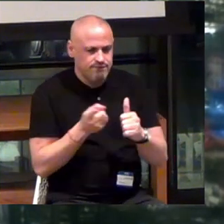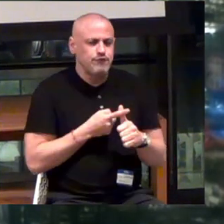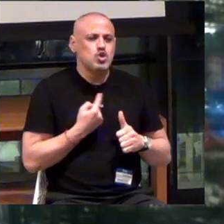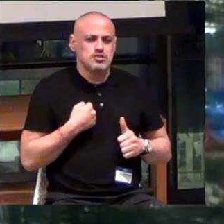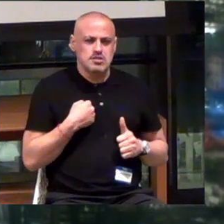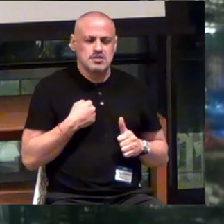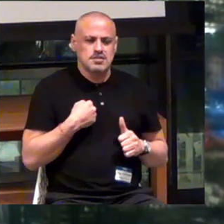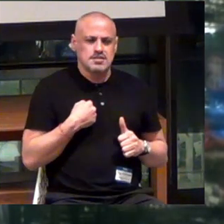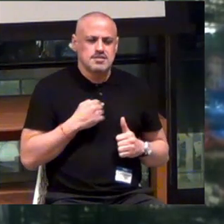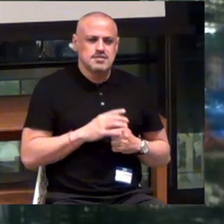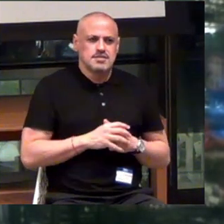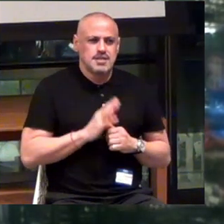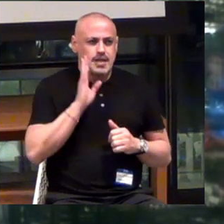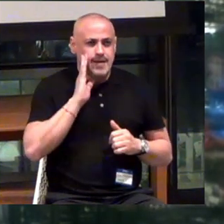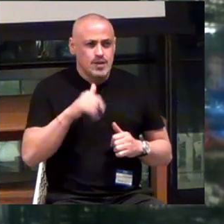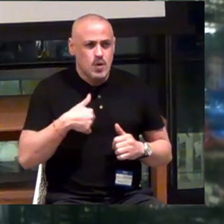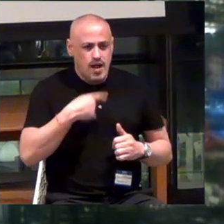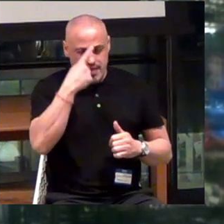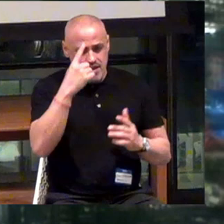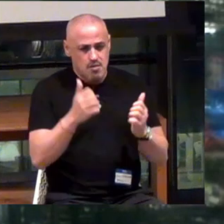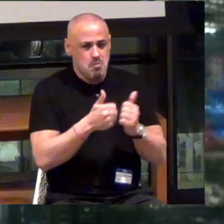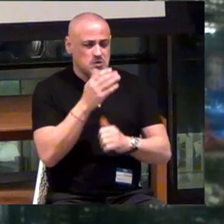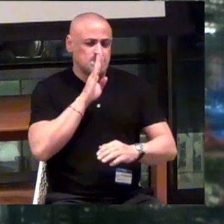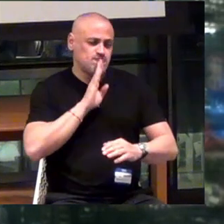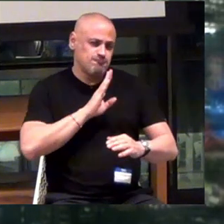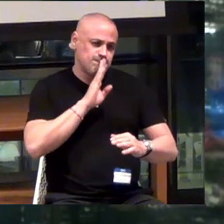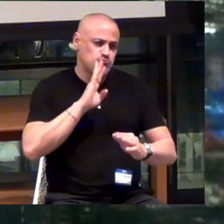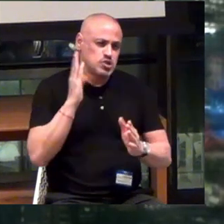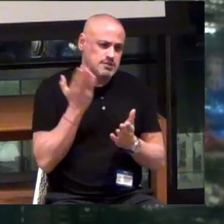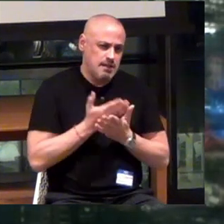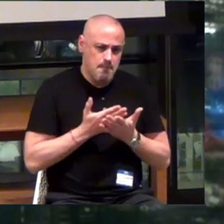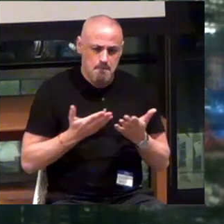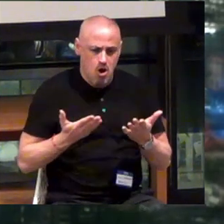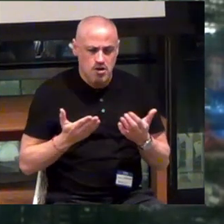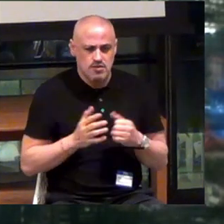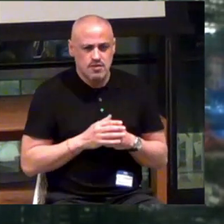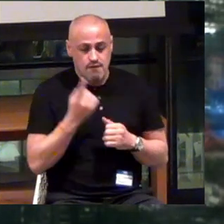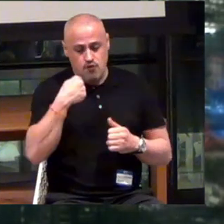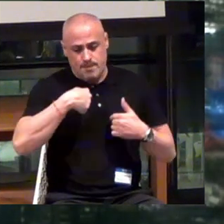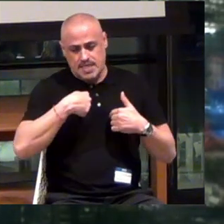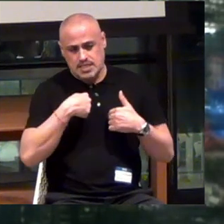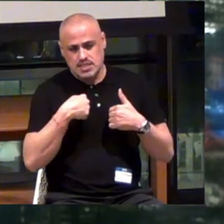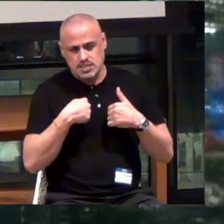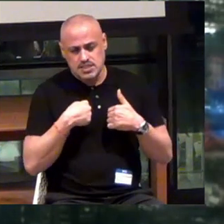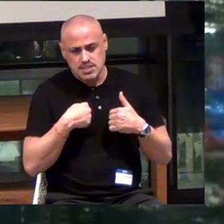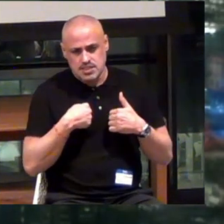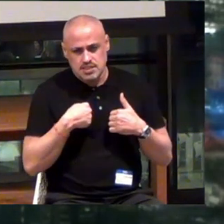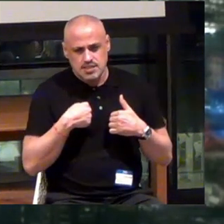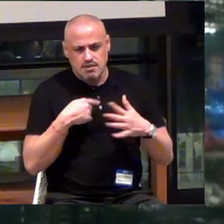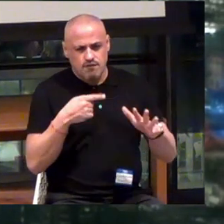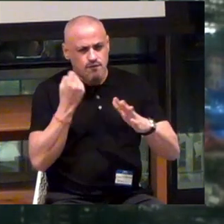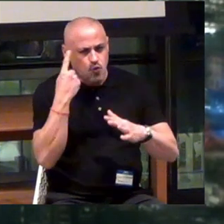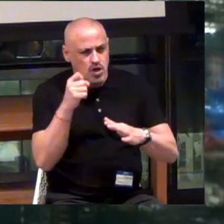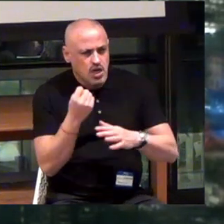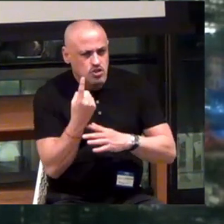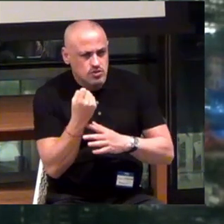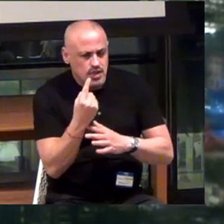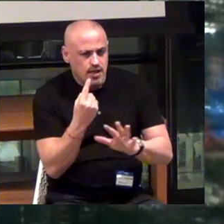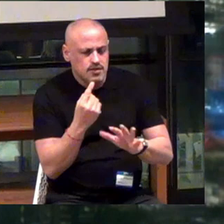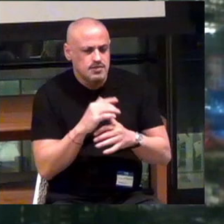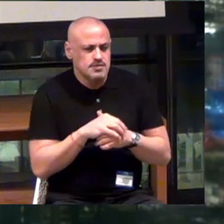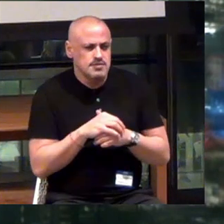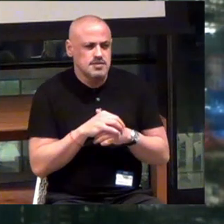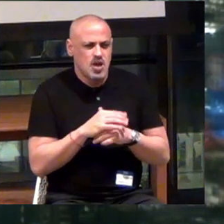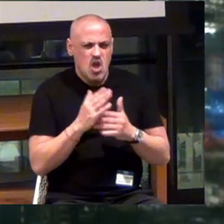You know, I think one of the most frustrating elements for me of understanding what exists